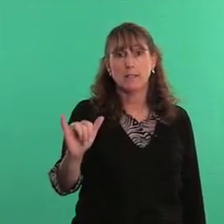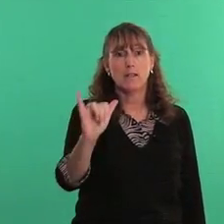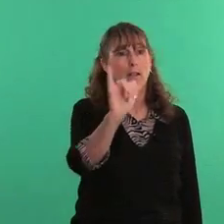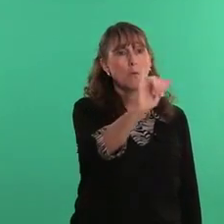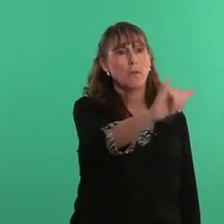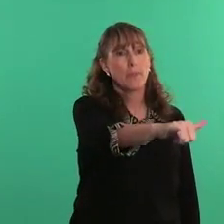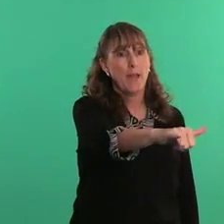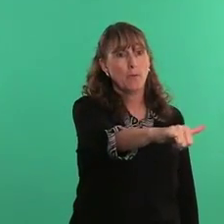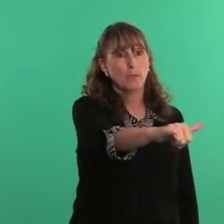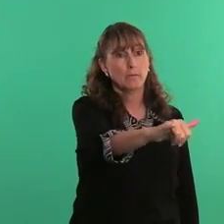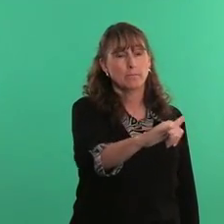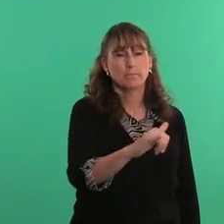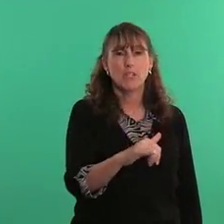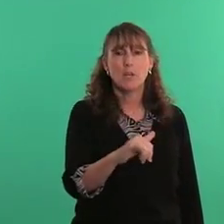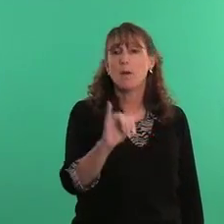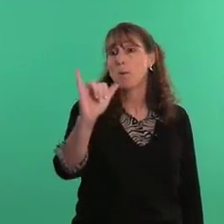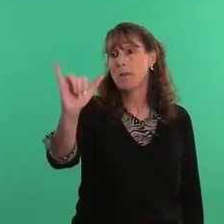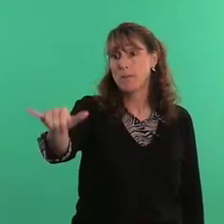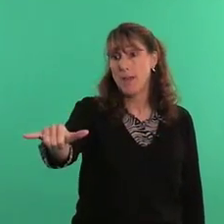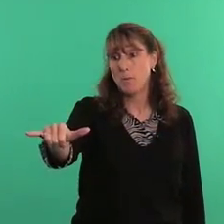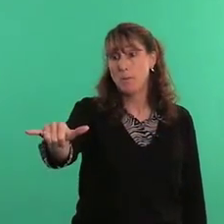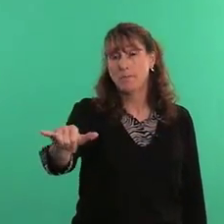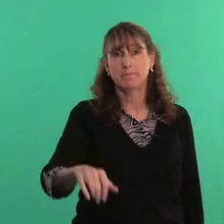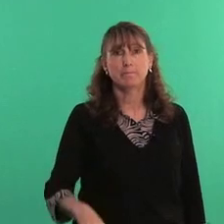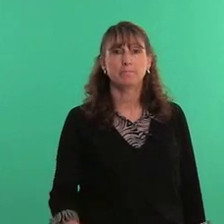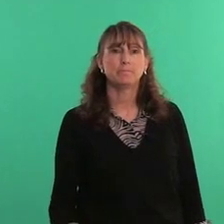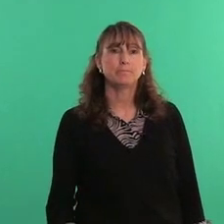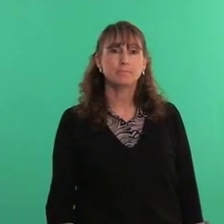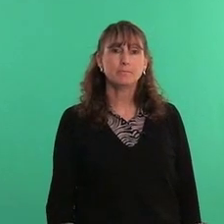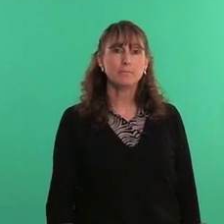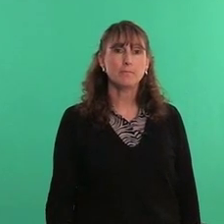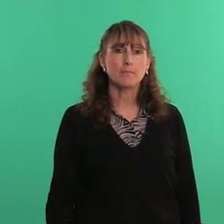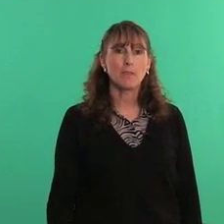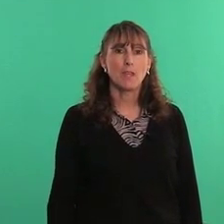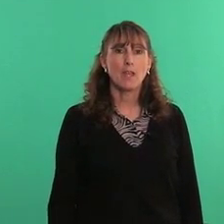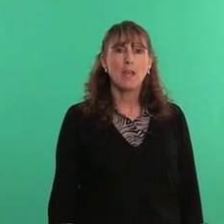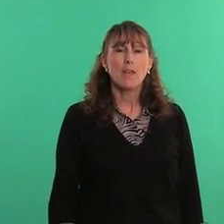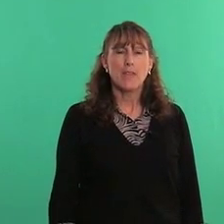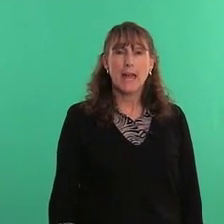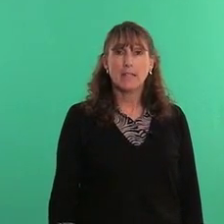I want that one, no I want that one that